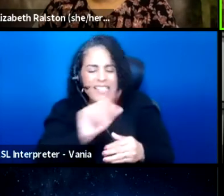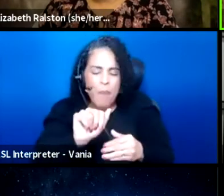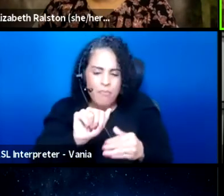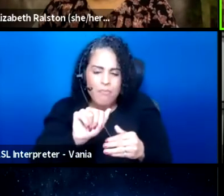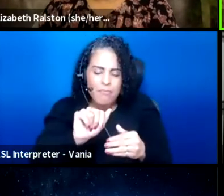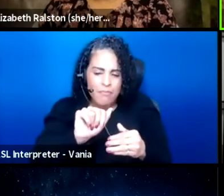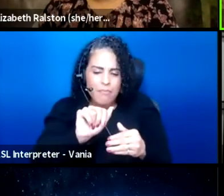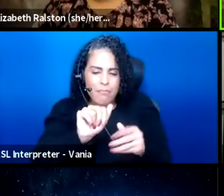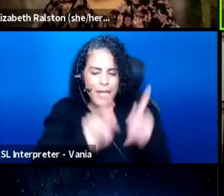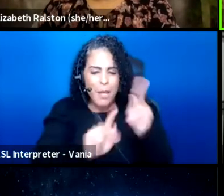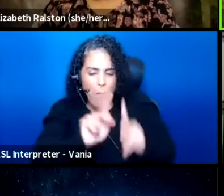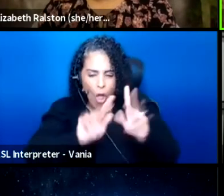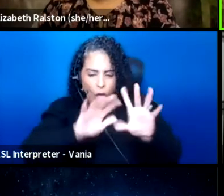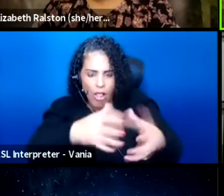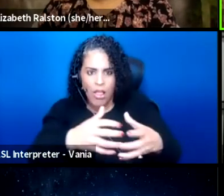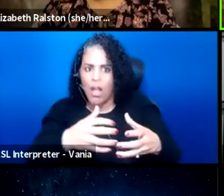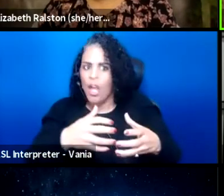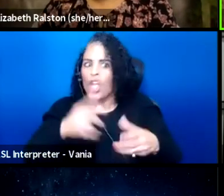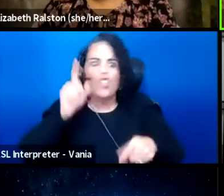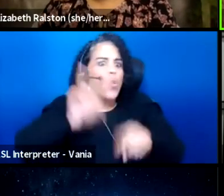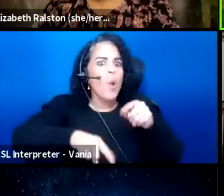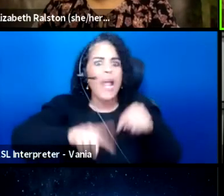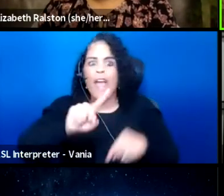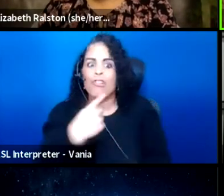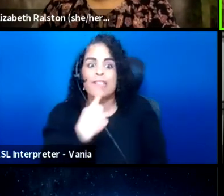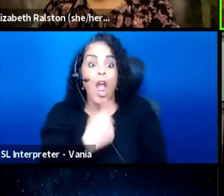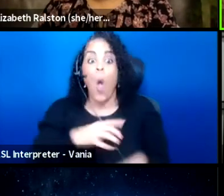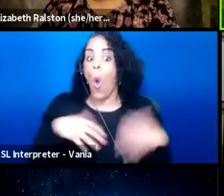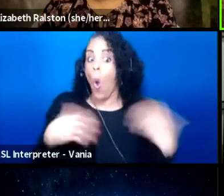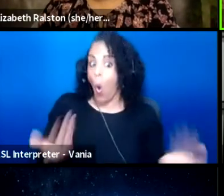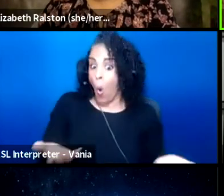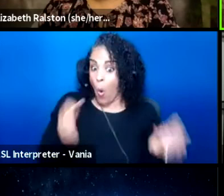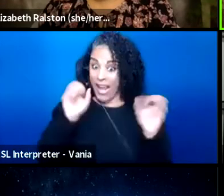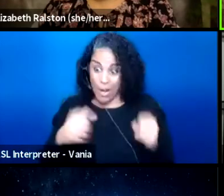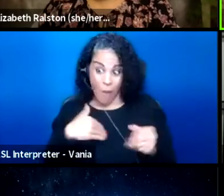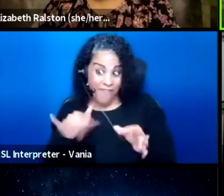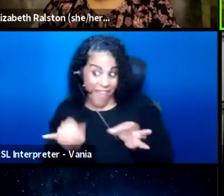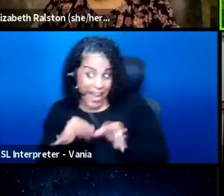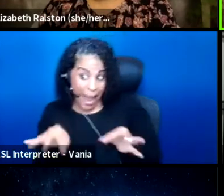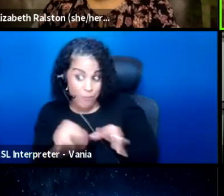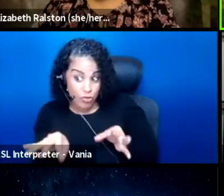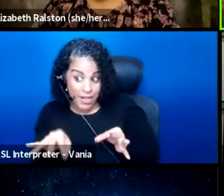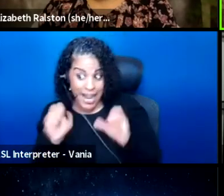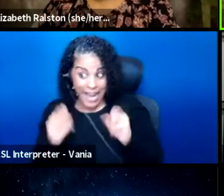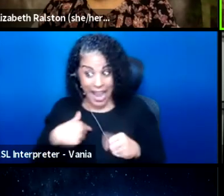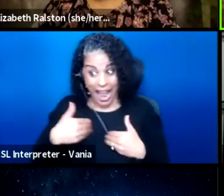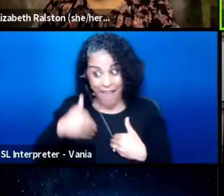so there are, you can't just say, oh, can you have this captioned, can I have a ASL interpreter,